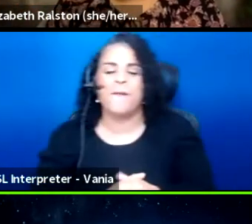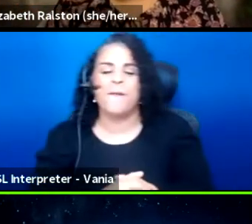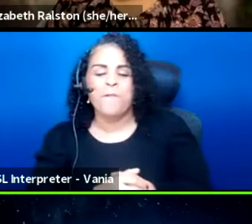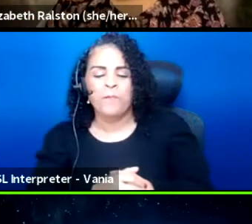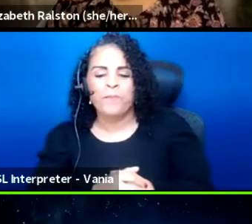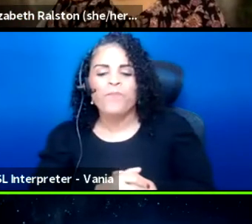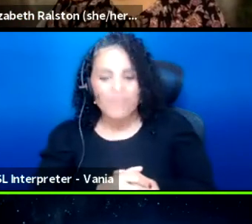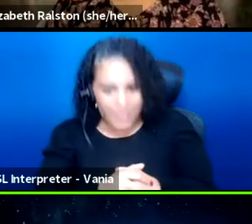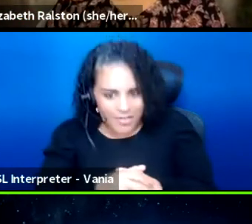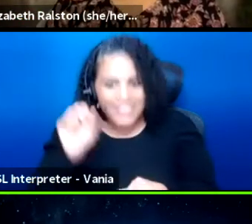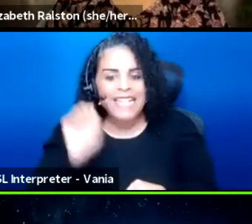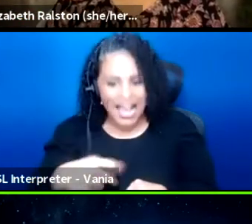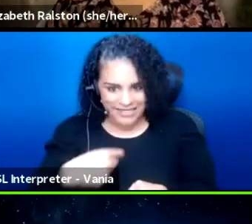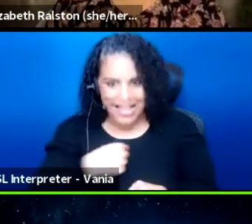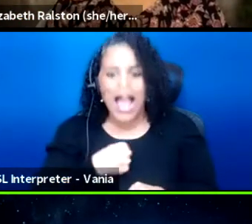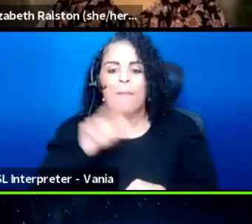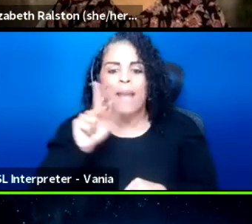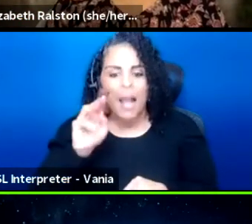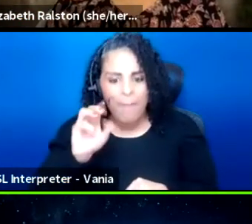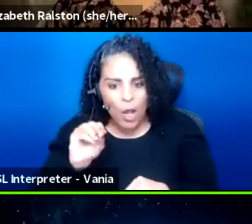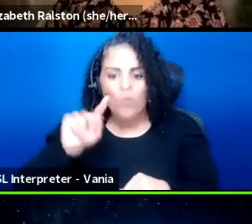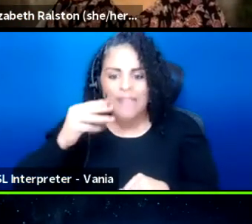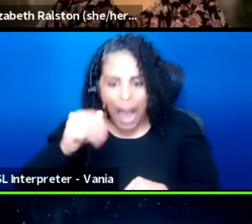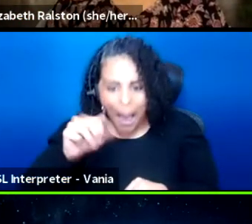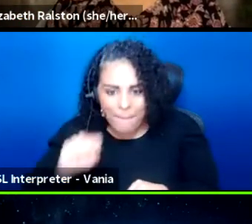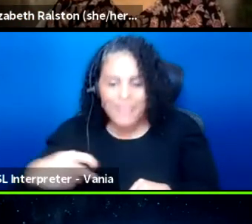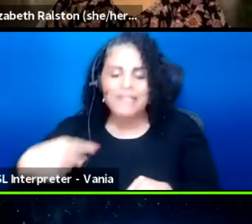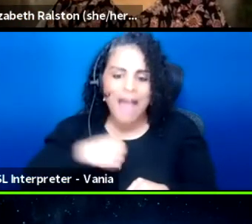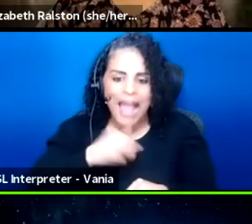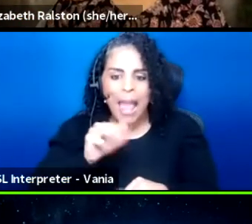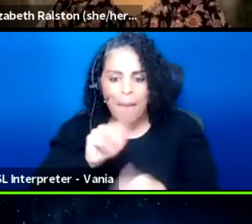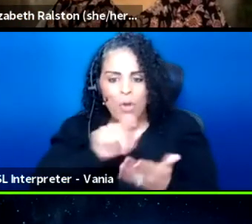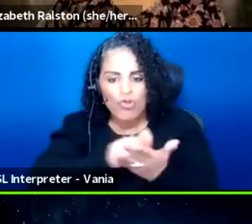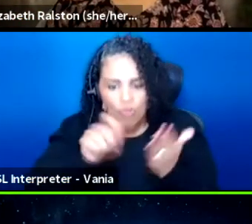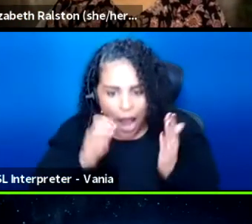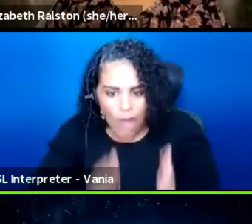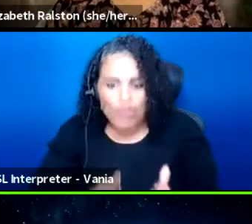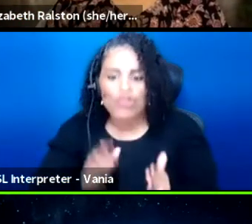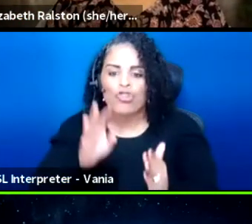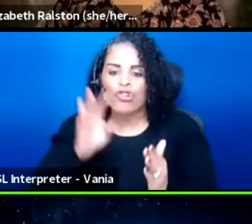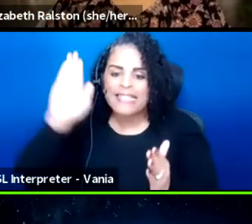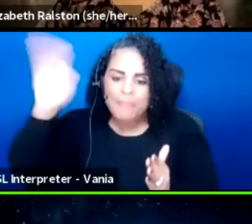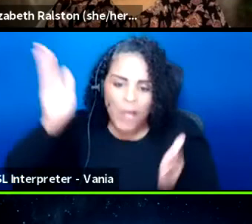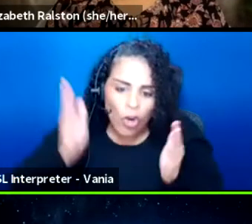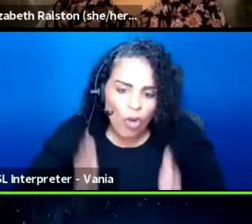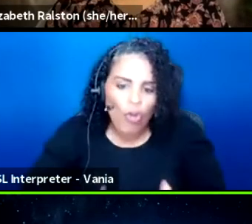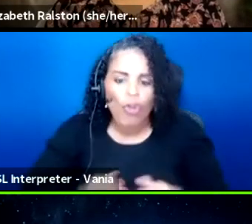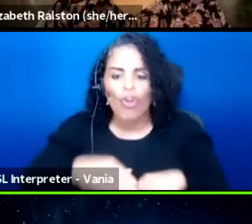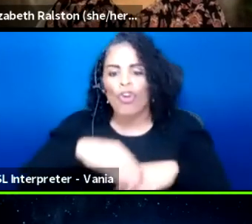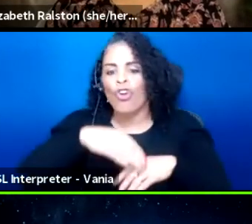Yes, I'm Kameko Thomas. I am a writer, speaker, kinda sorta disability advocate.